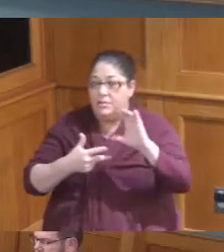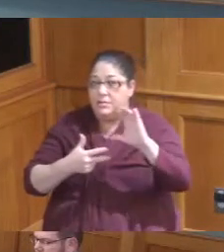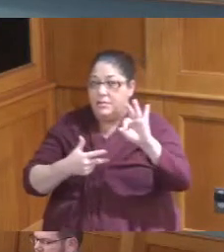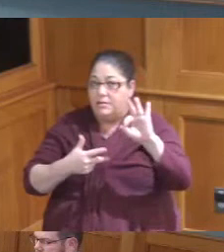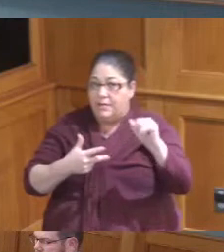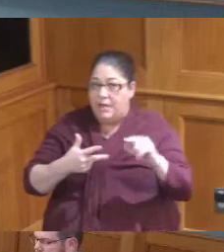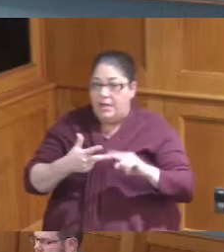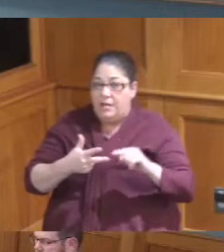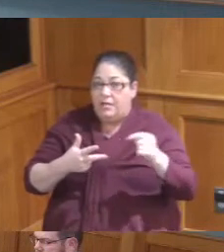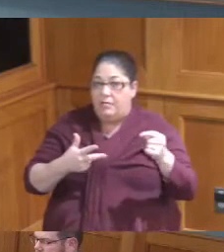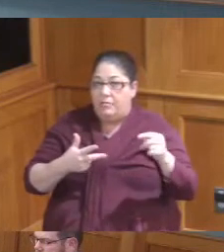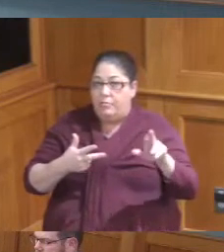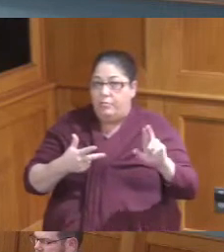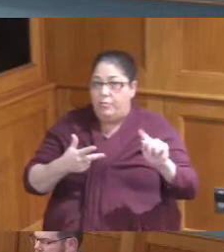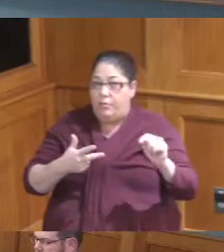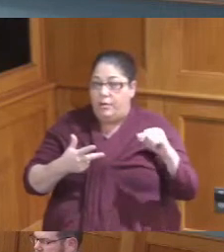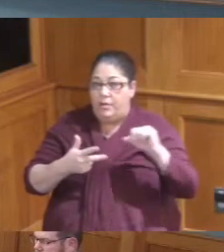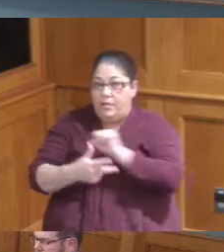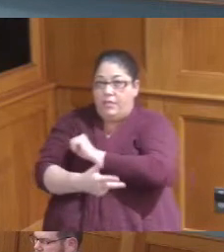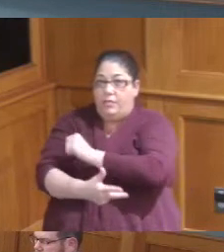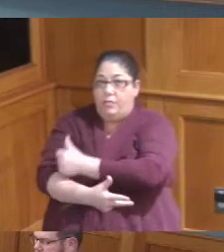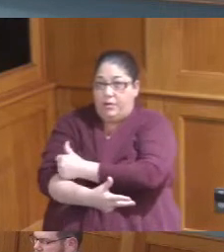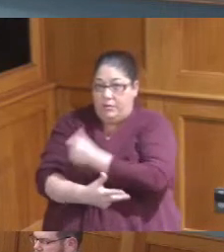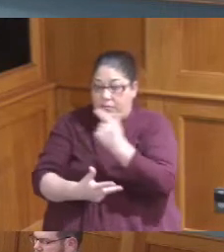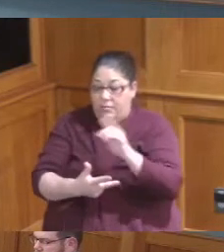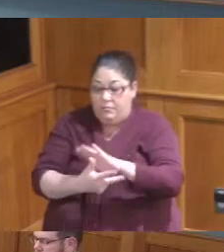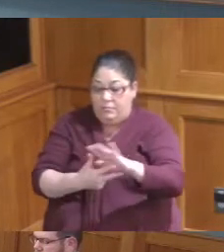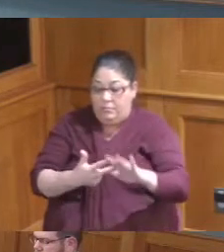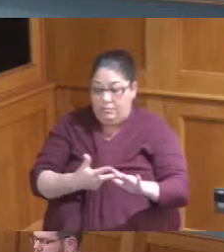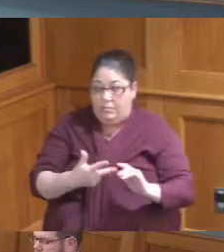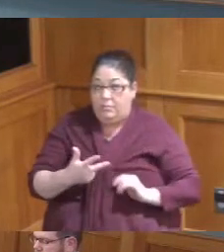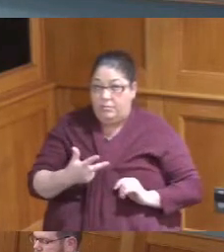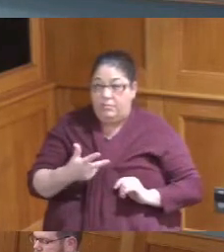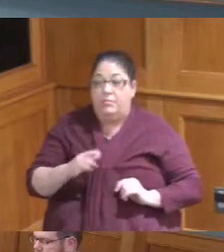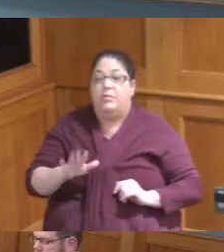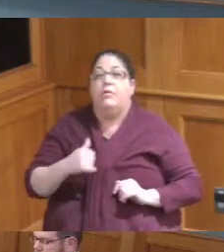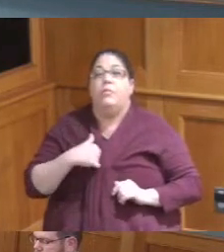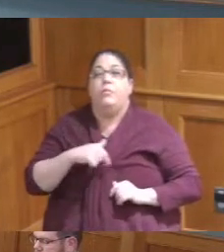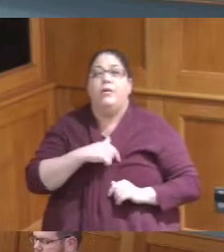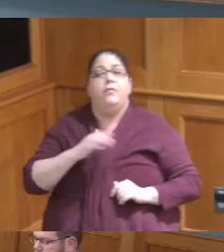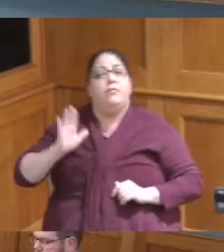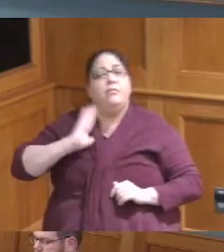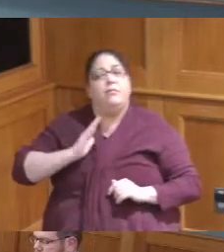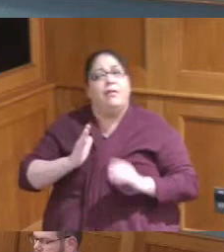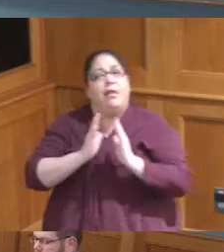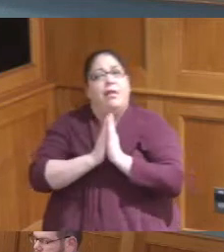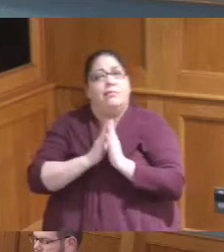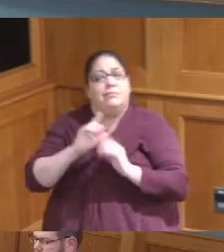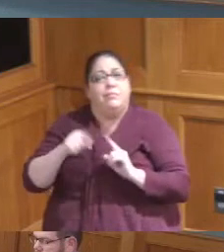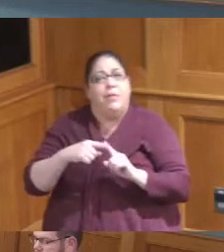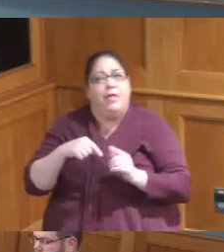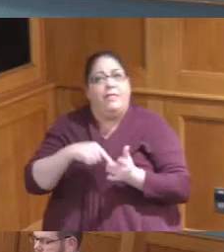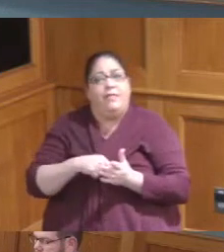asking that is we were asking at about the at least that's coming out of residual funds